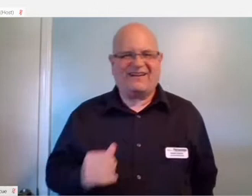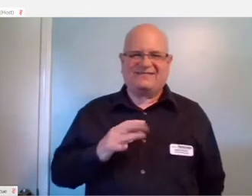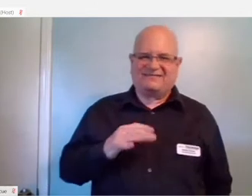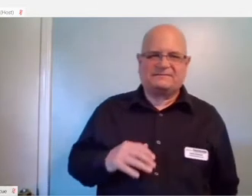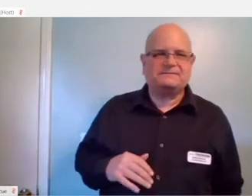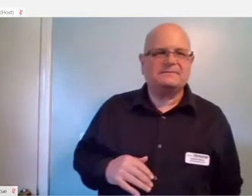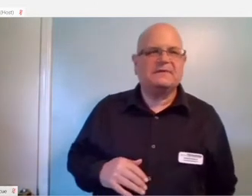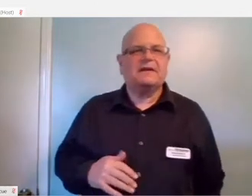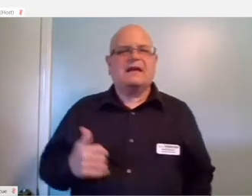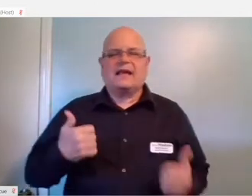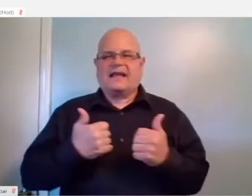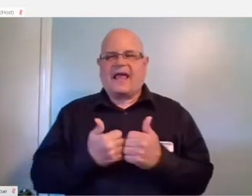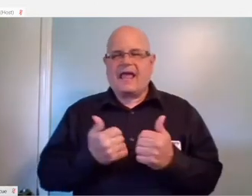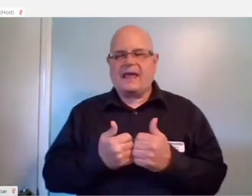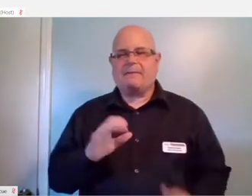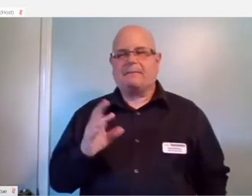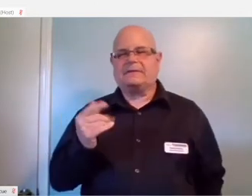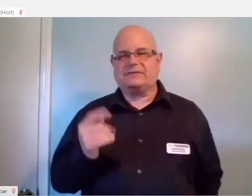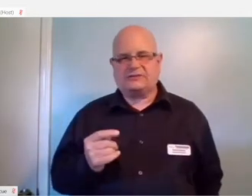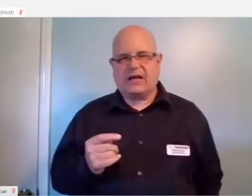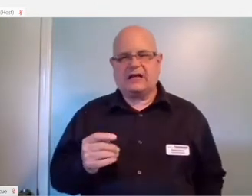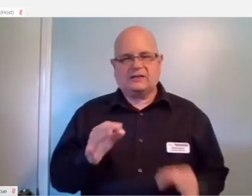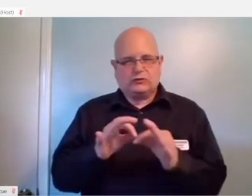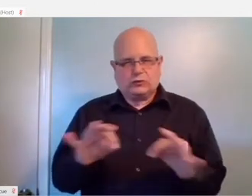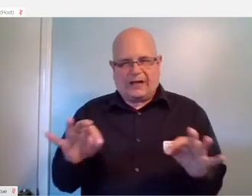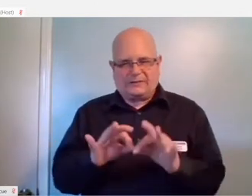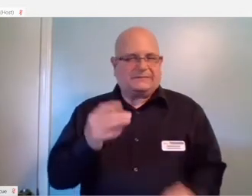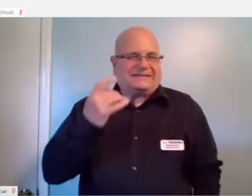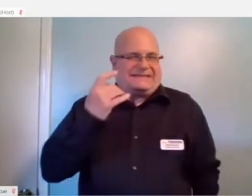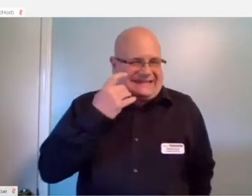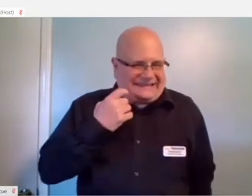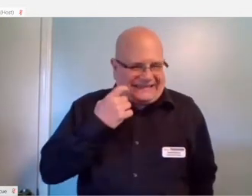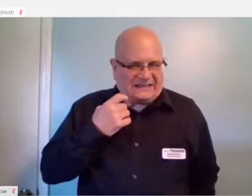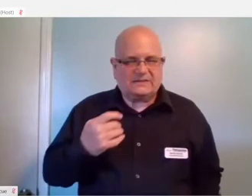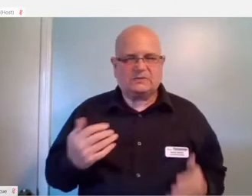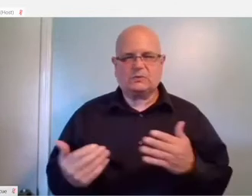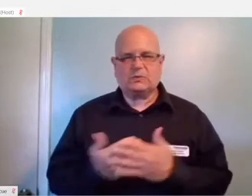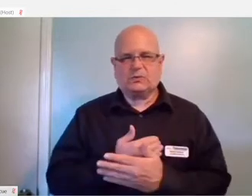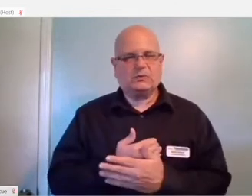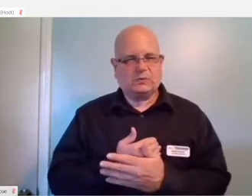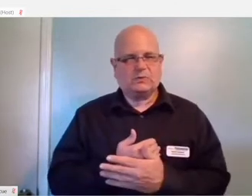Game chat transcription is a recent feature that is expected ‑‑ right now it's only